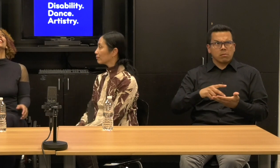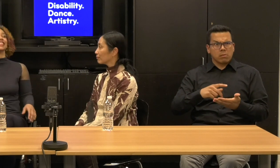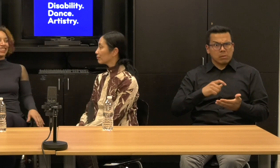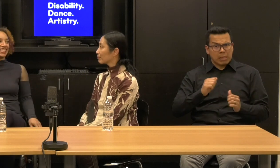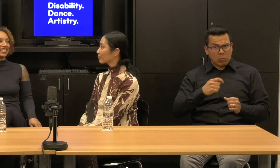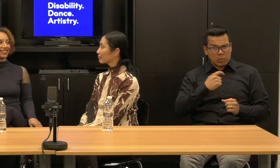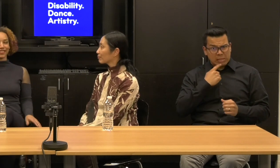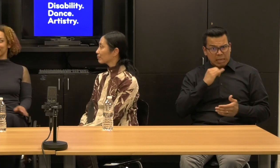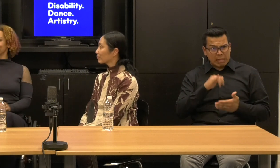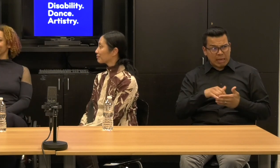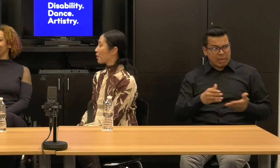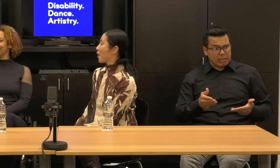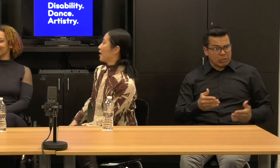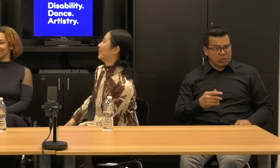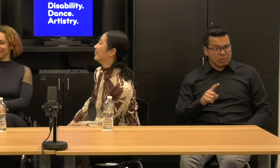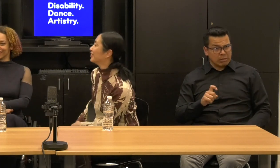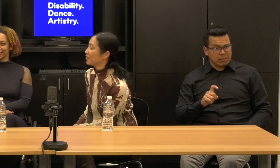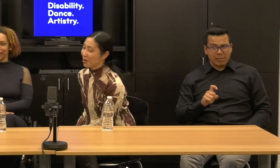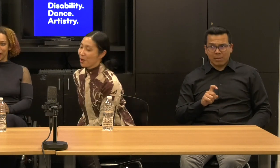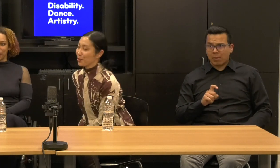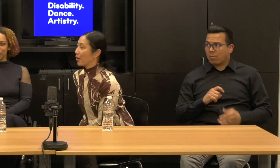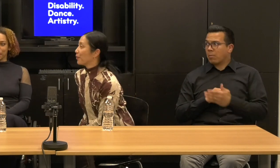Kevin: I mean, I love it.